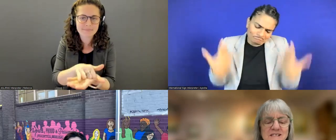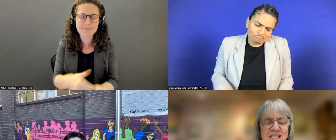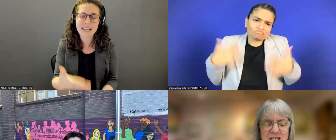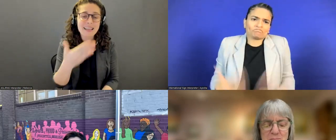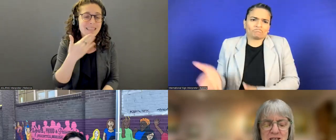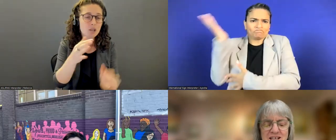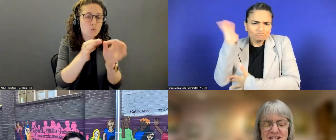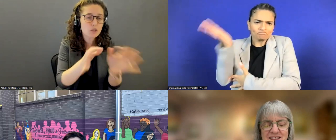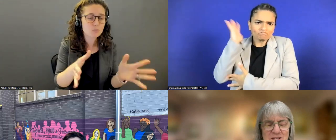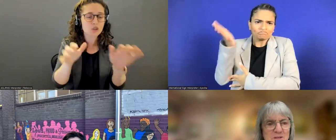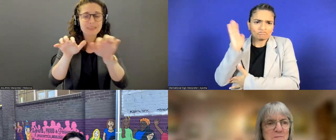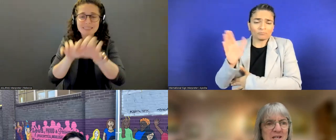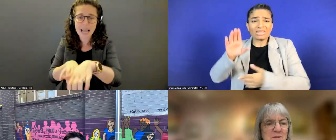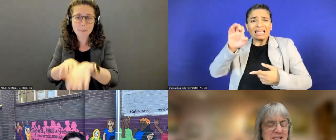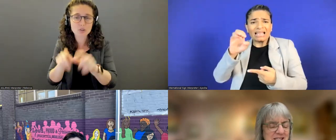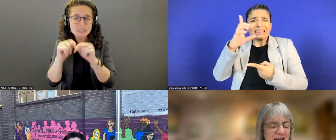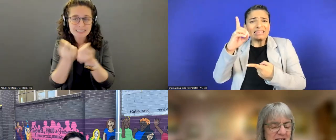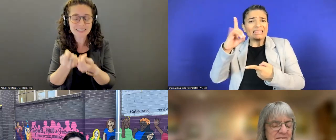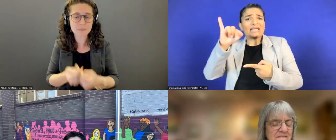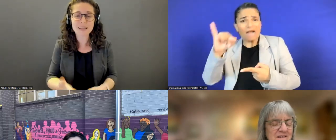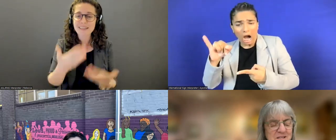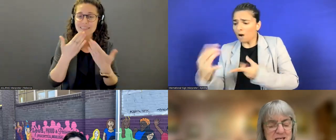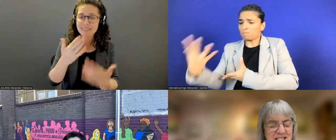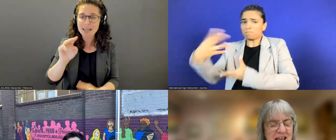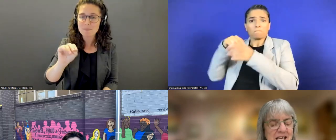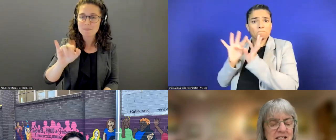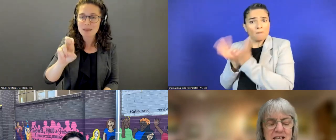Thank you to MIUSA staff and especially to Ashley.